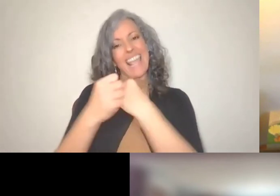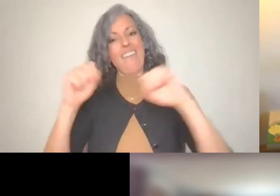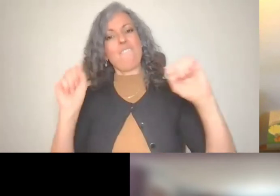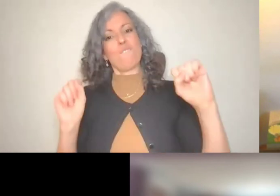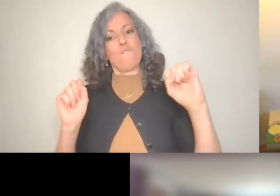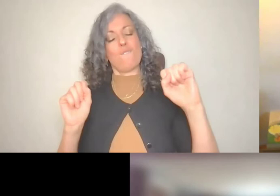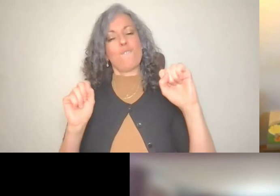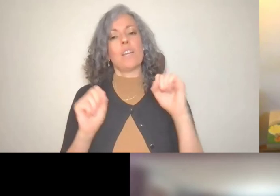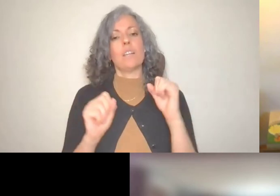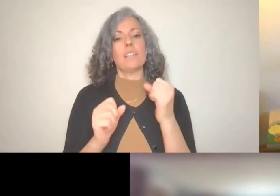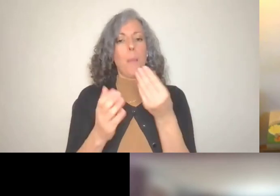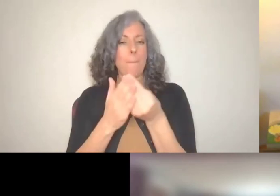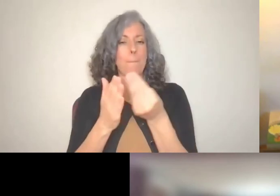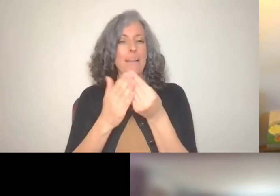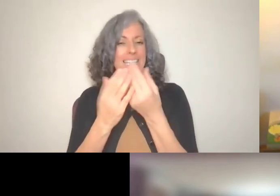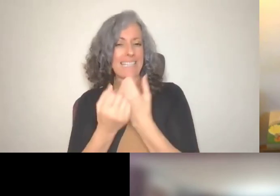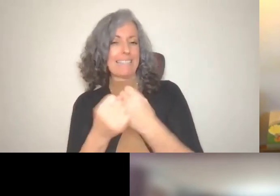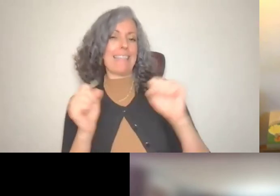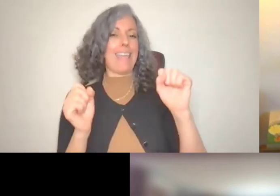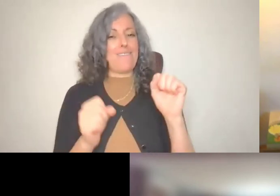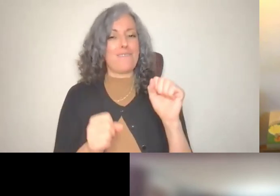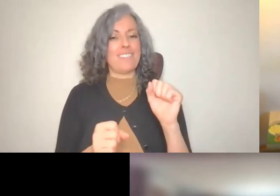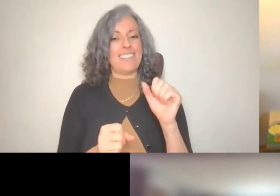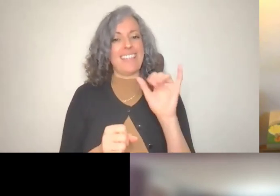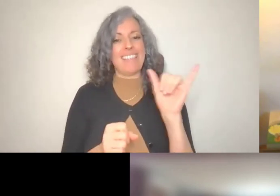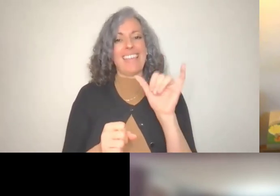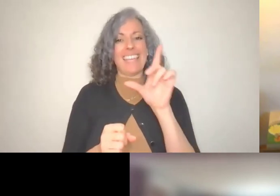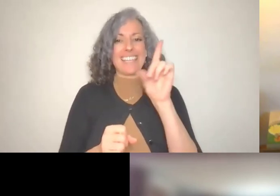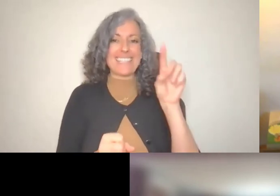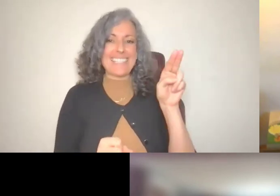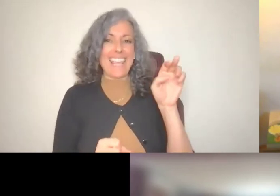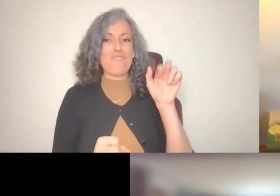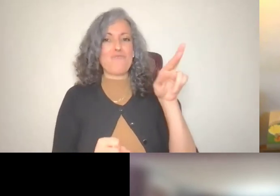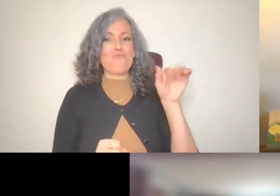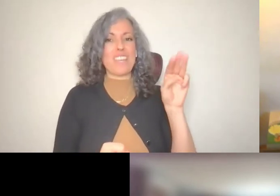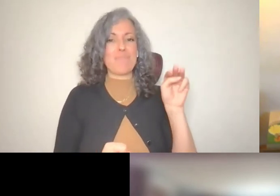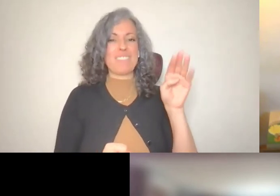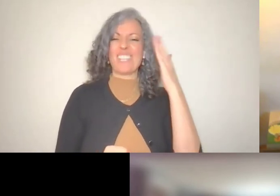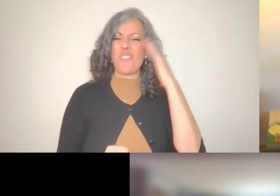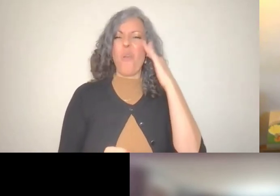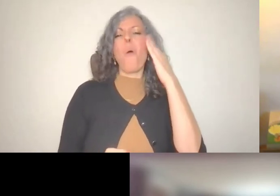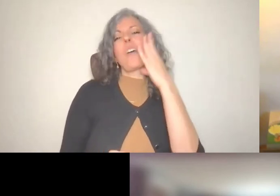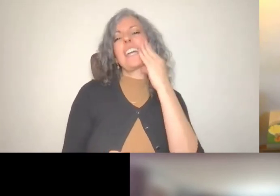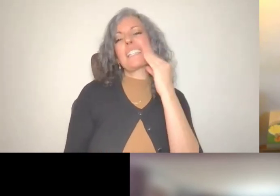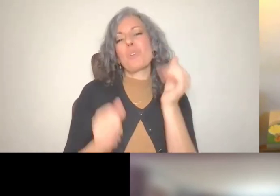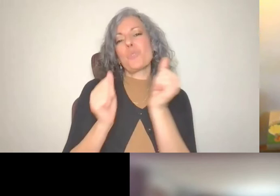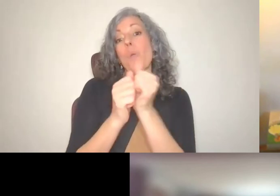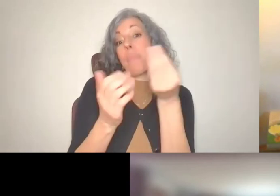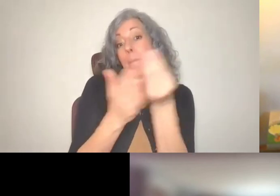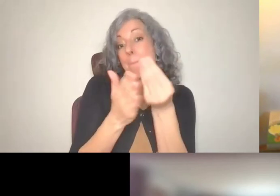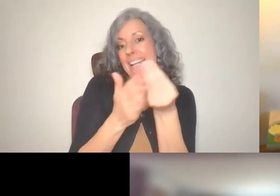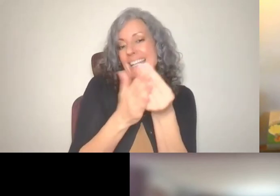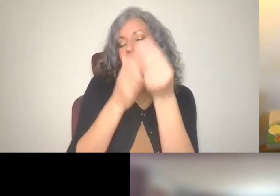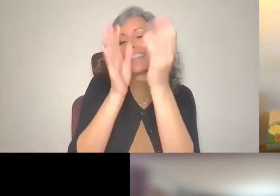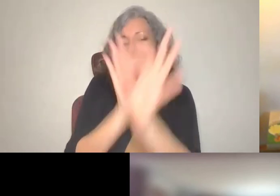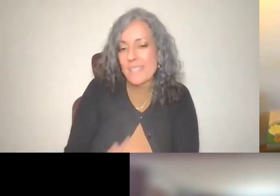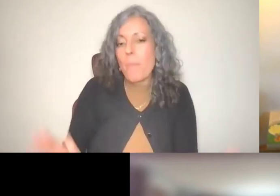gurus like Dave Ramsey and might not talk about the importance of having six months